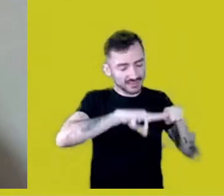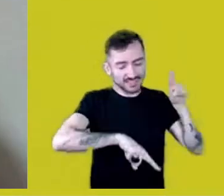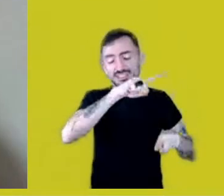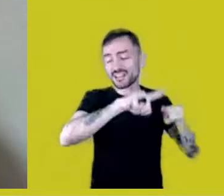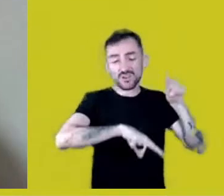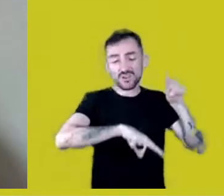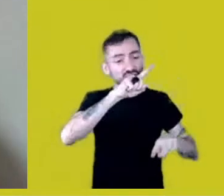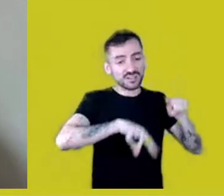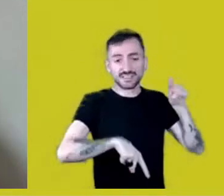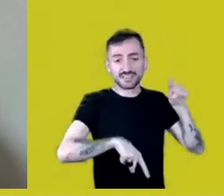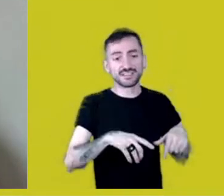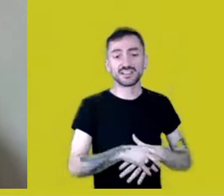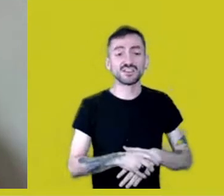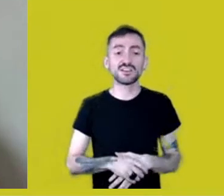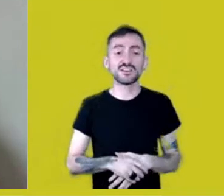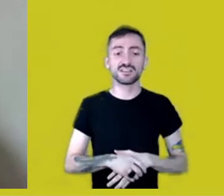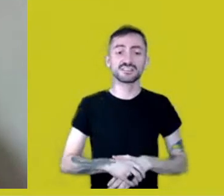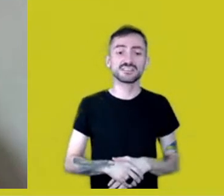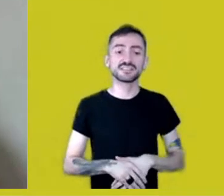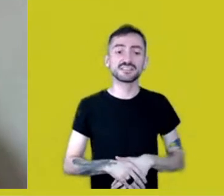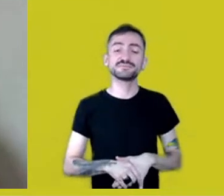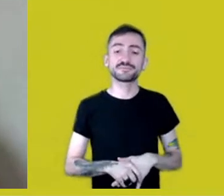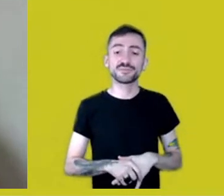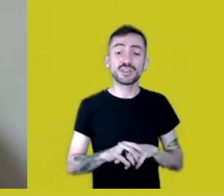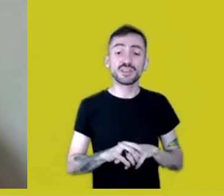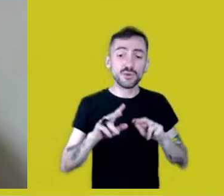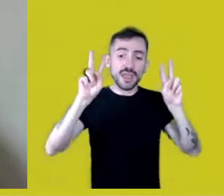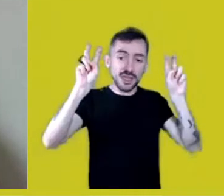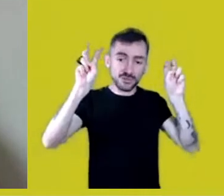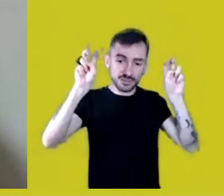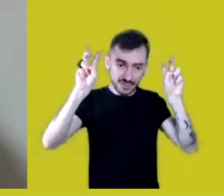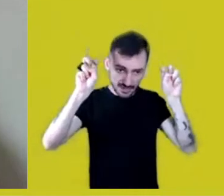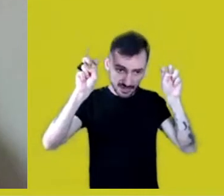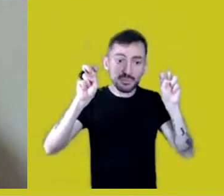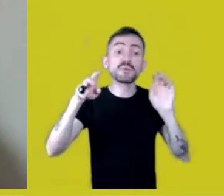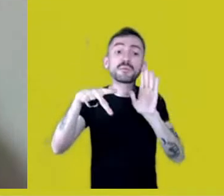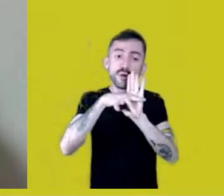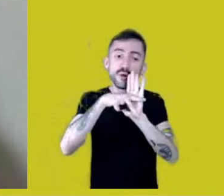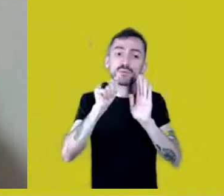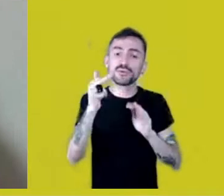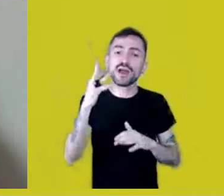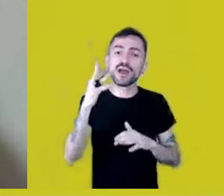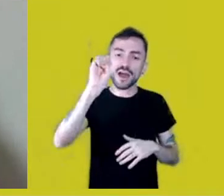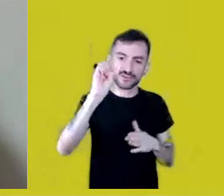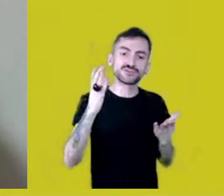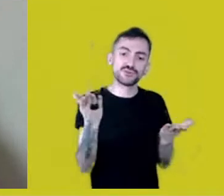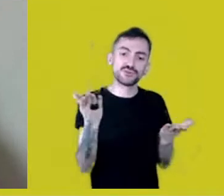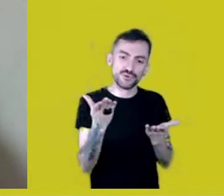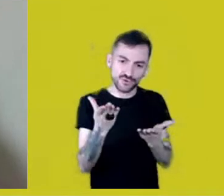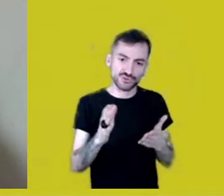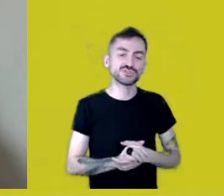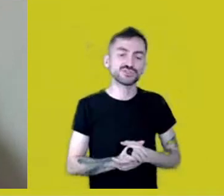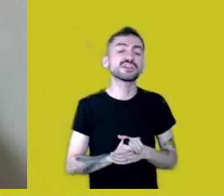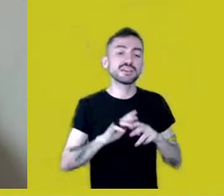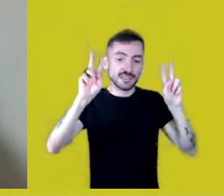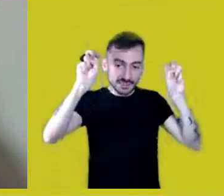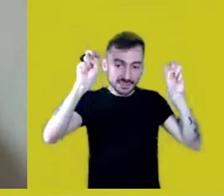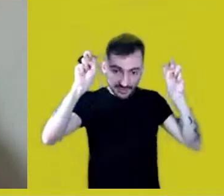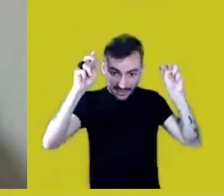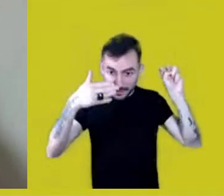I think that’s a theme for those who produce art today. That’s a theme to be faced, a theme in law,